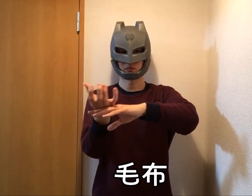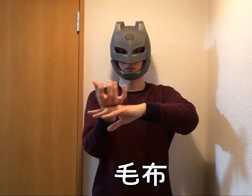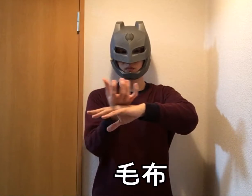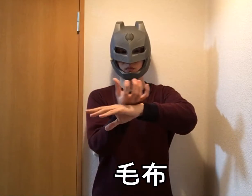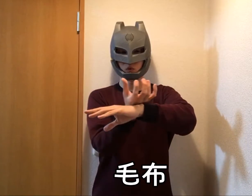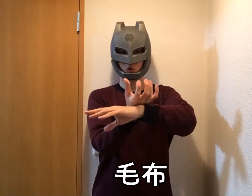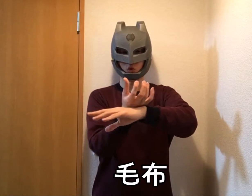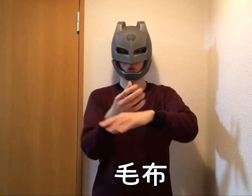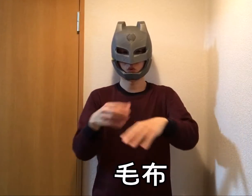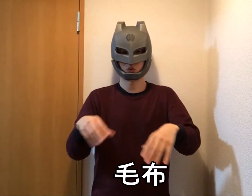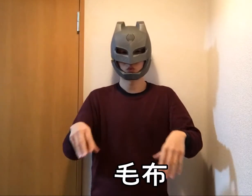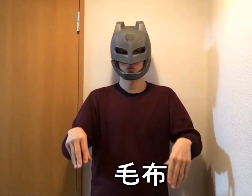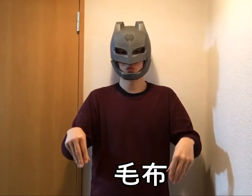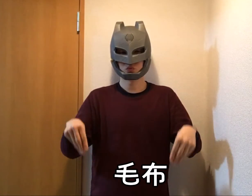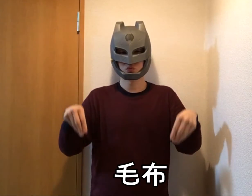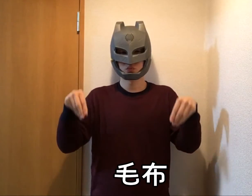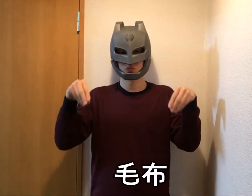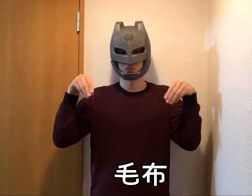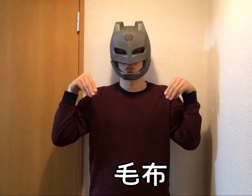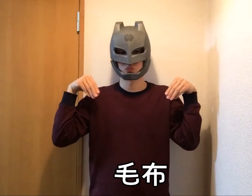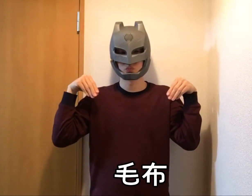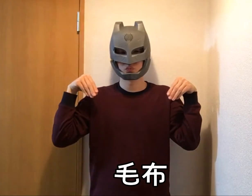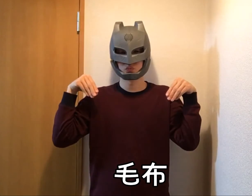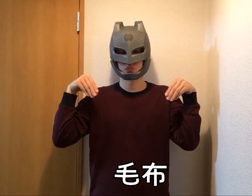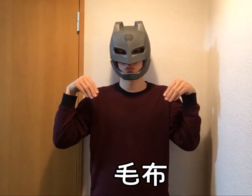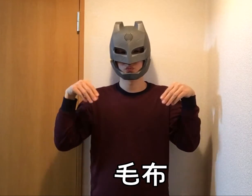Blanket